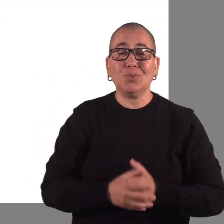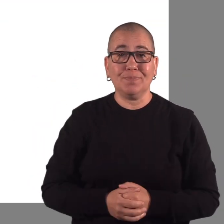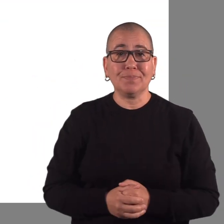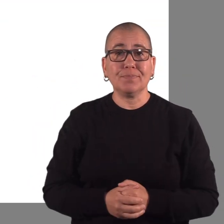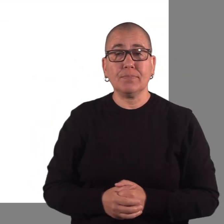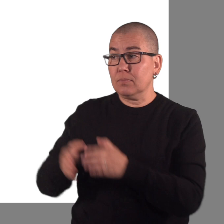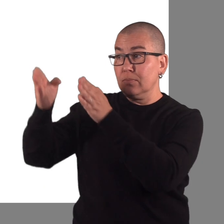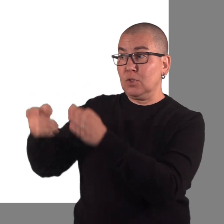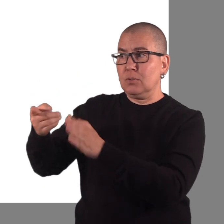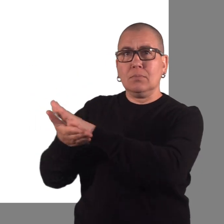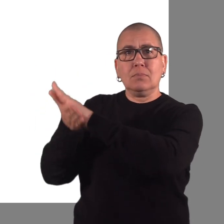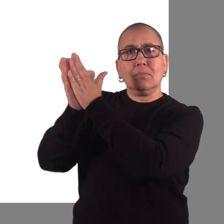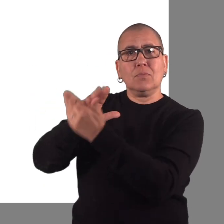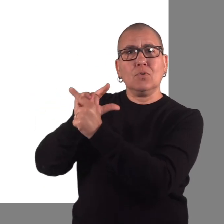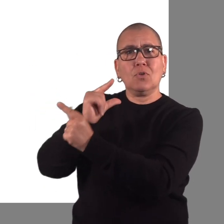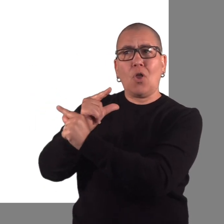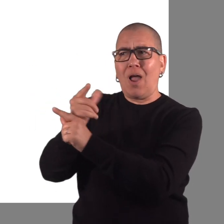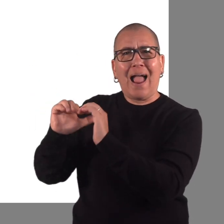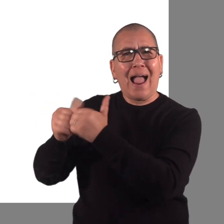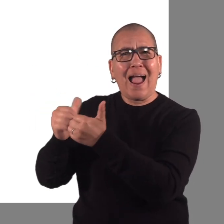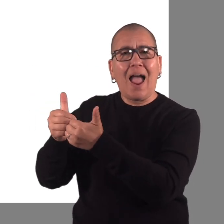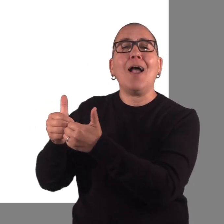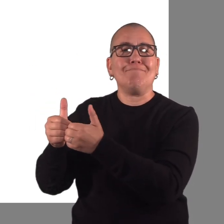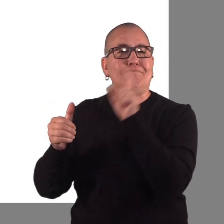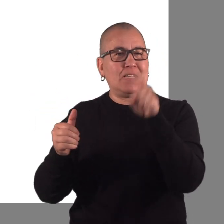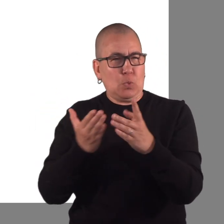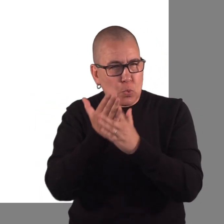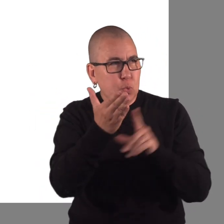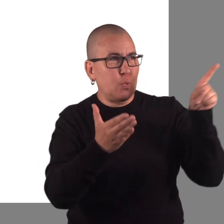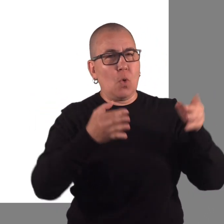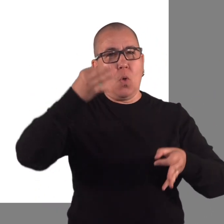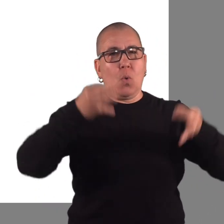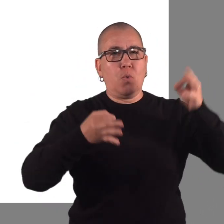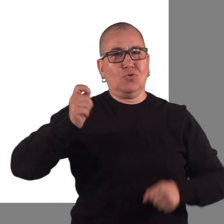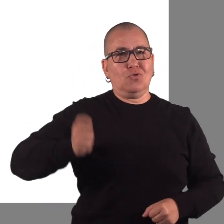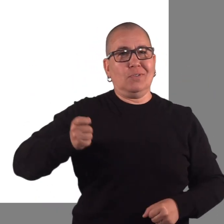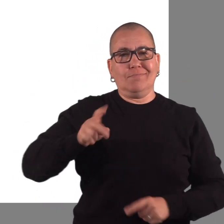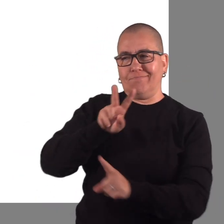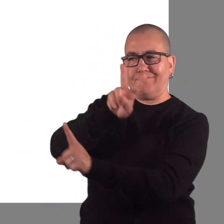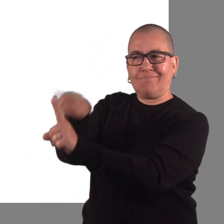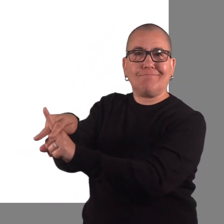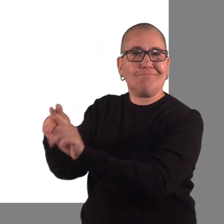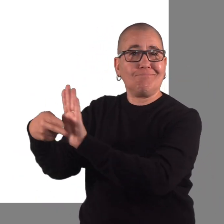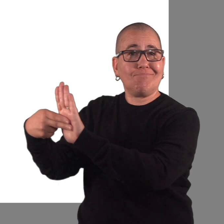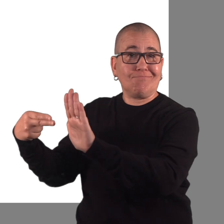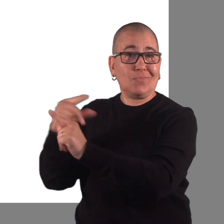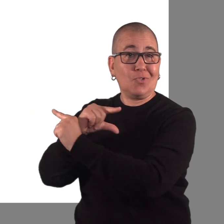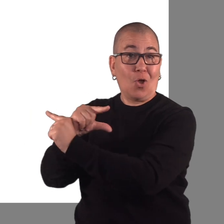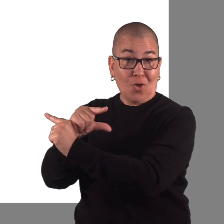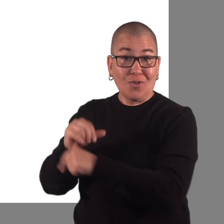The person appointed by the court to be the guardian is the decision-maker.